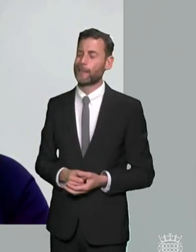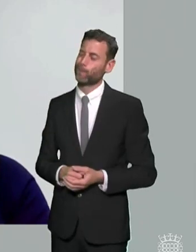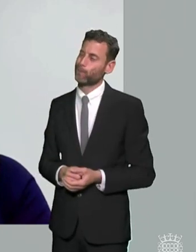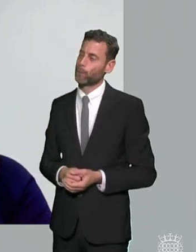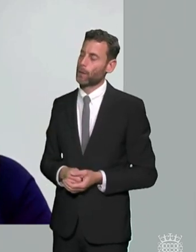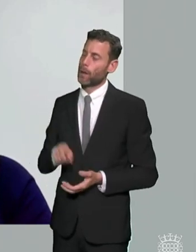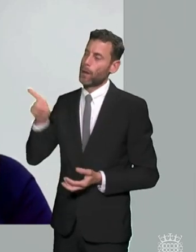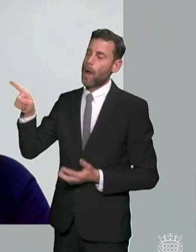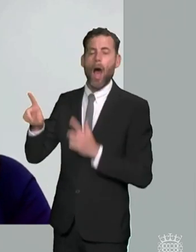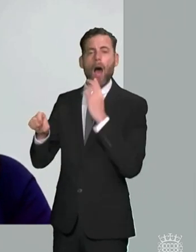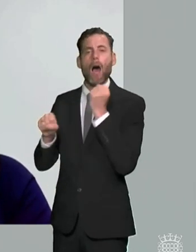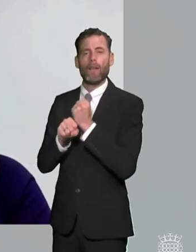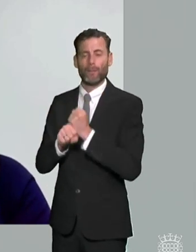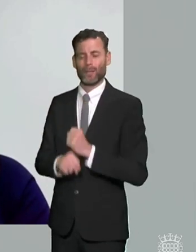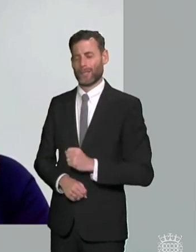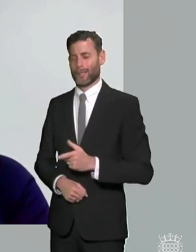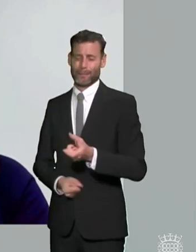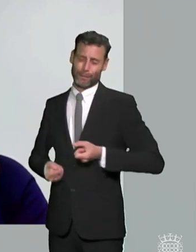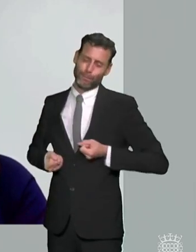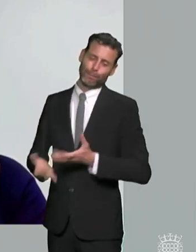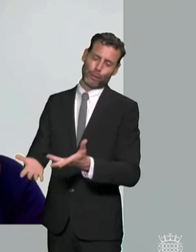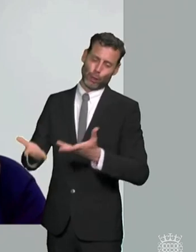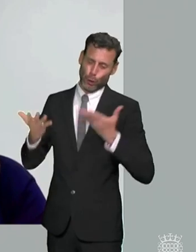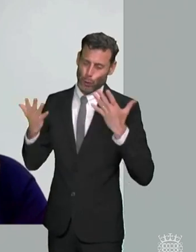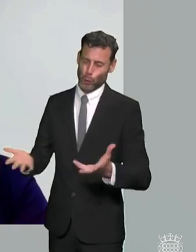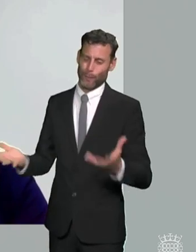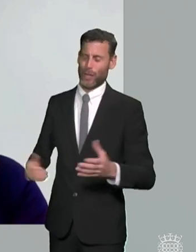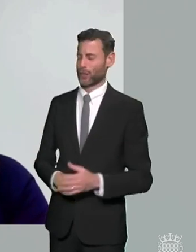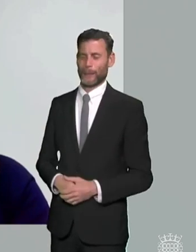much of everything and part of what they want to do is save money and it is not going to be